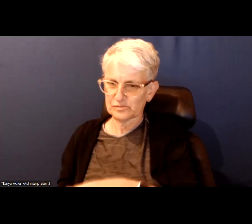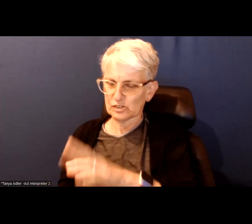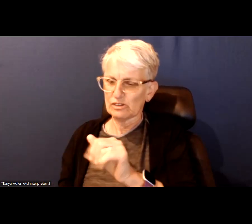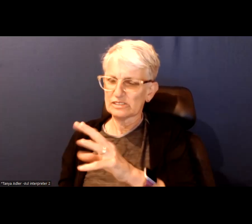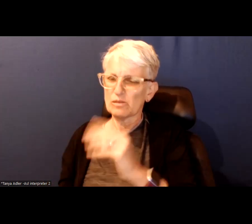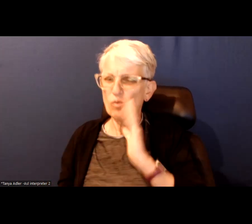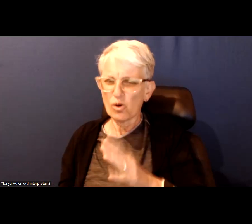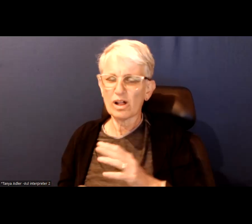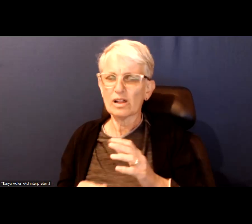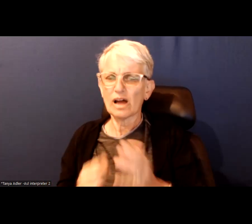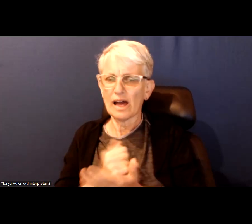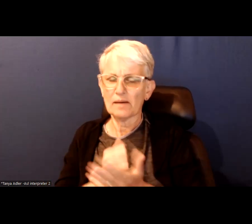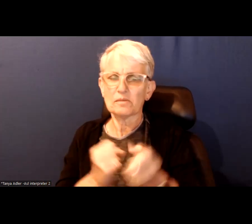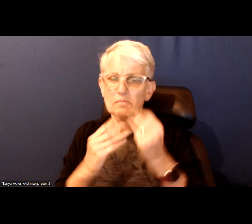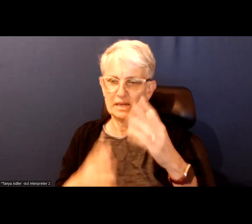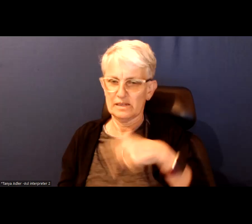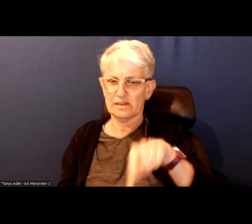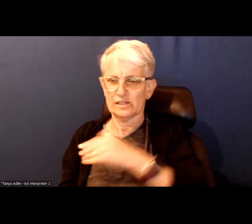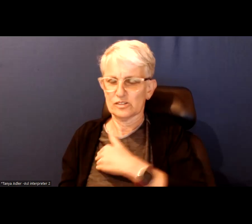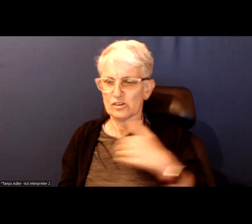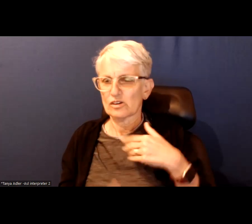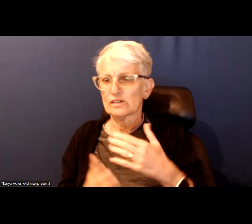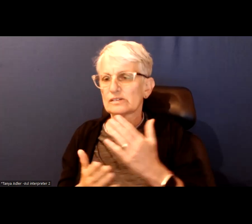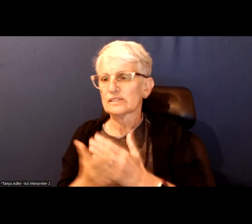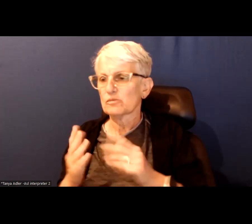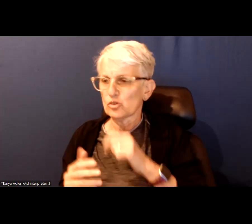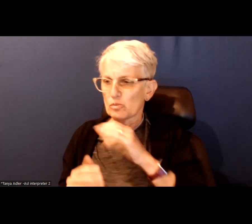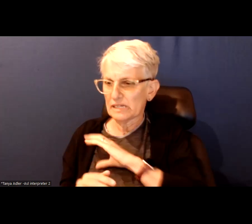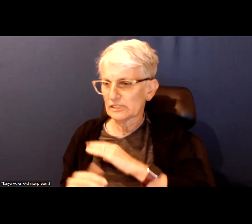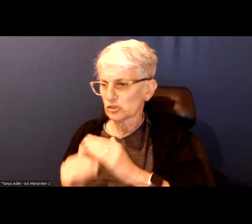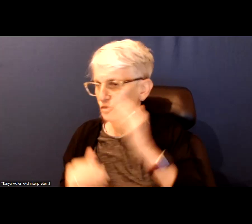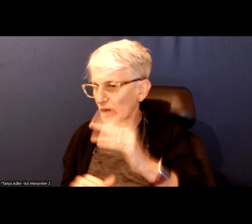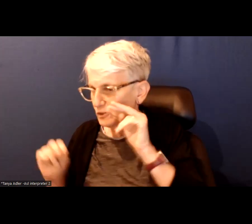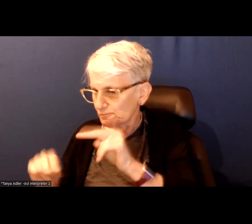Whether it is people who were older police or we are talking about confronting racism